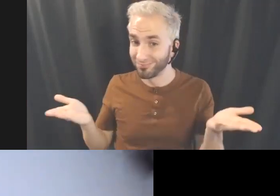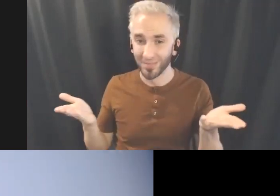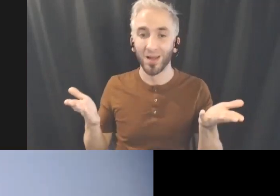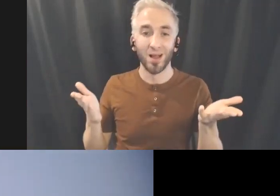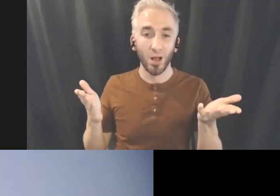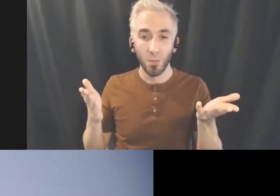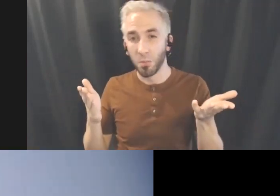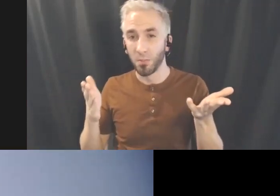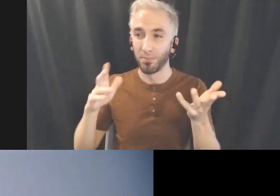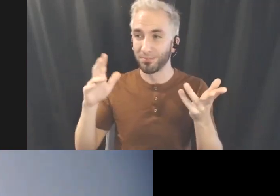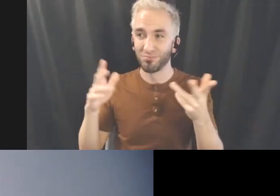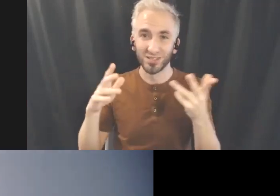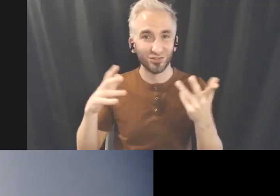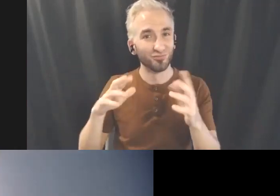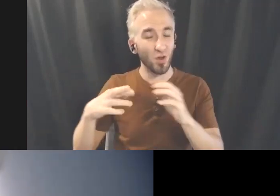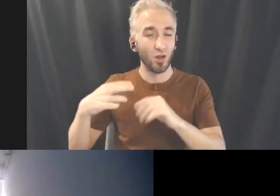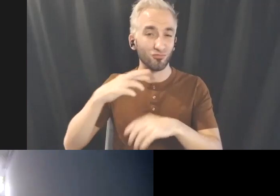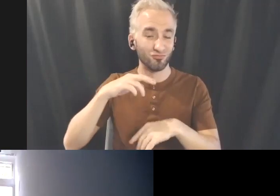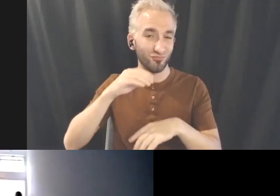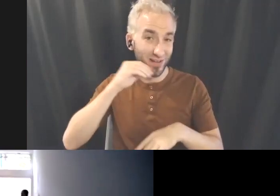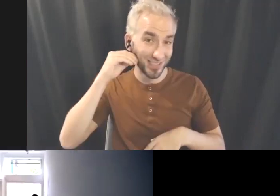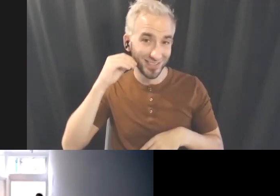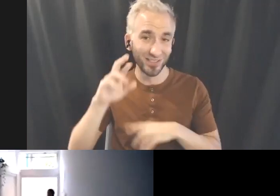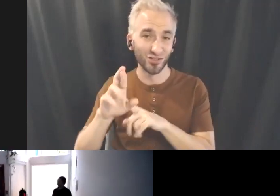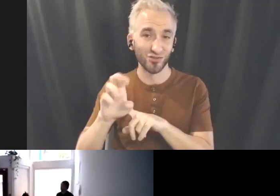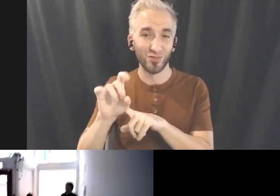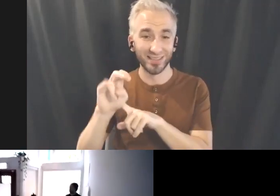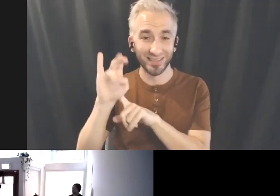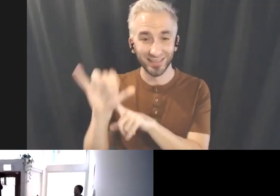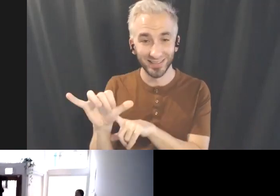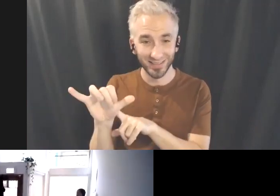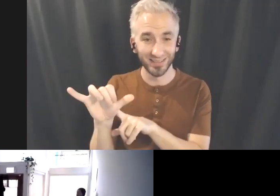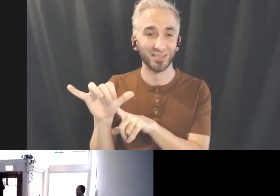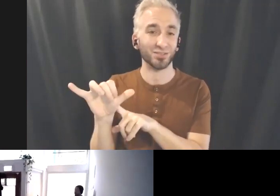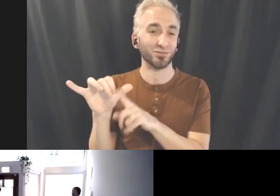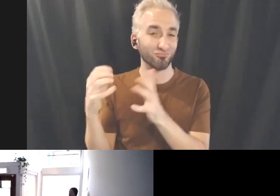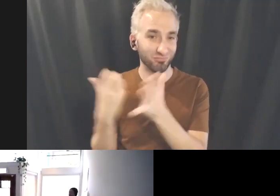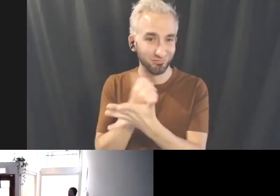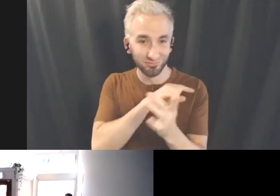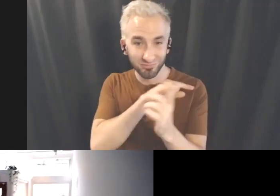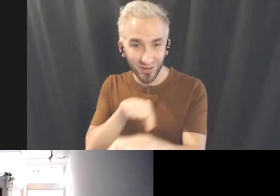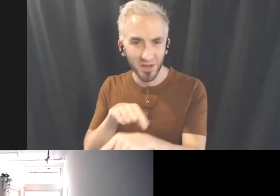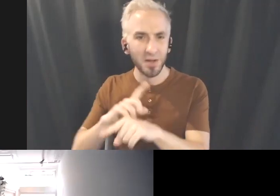It's a Sojourn residency hosted by Dumb Instruments. So thank you to Ziyian Kwan for having us